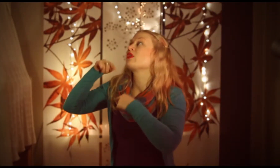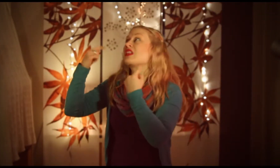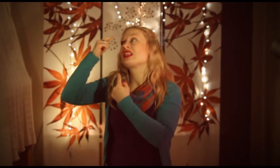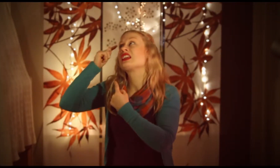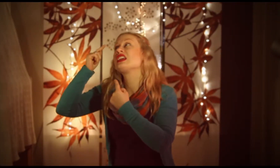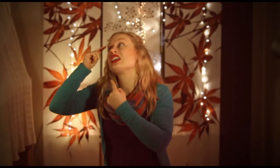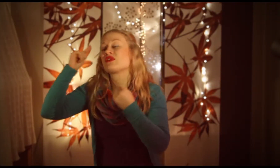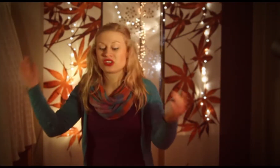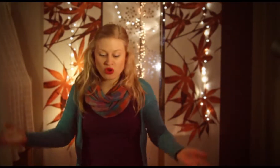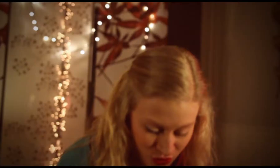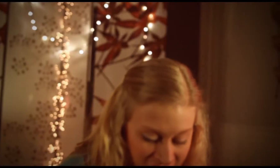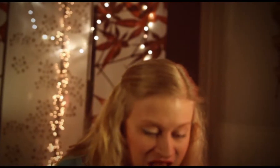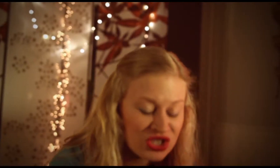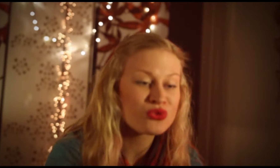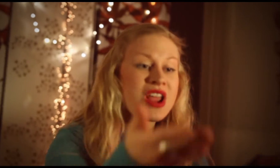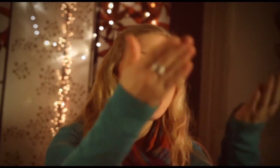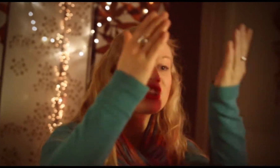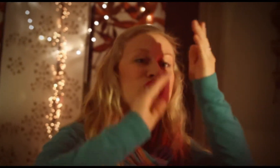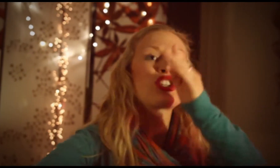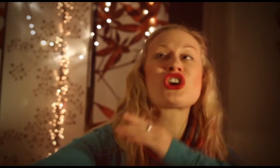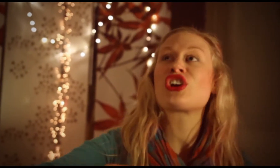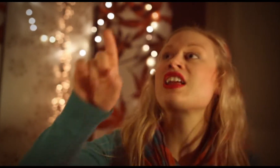we believe in the resurrection